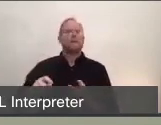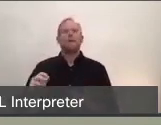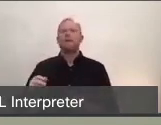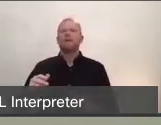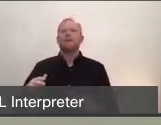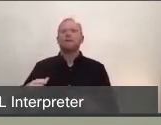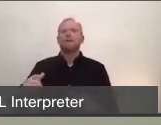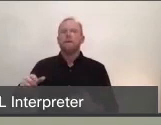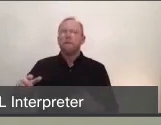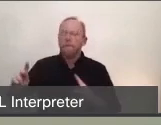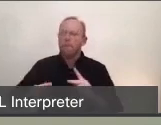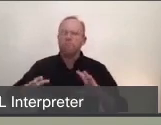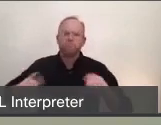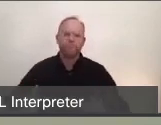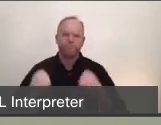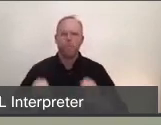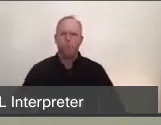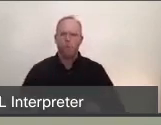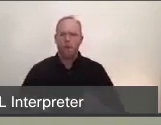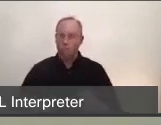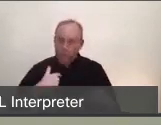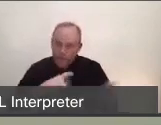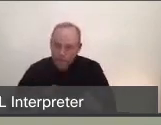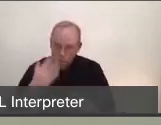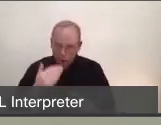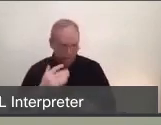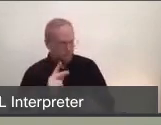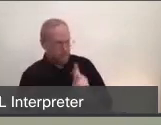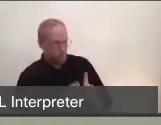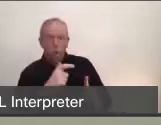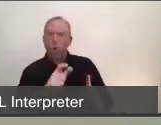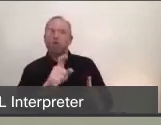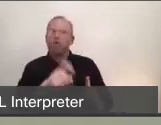because we want to be able to identify those individuals who need to be isolated and quarantined.